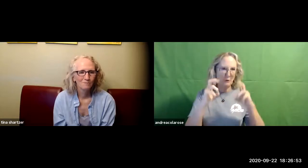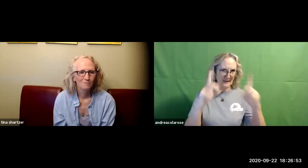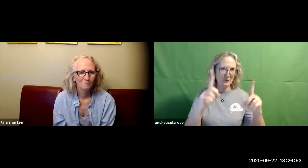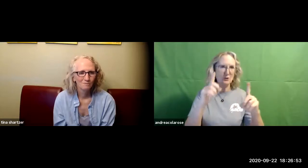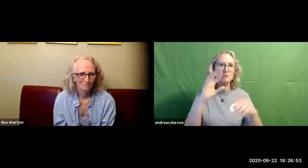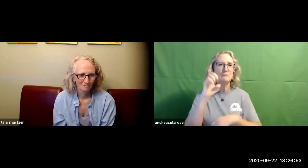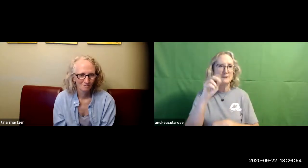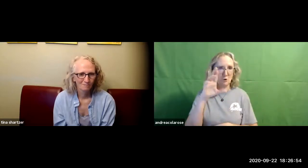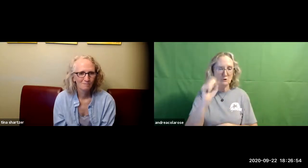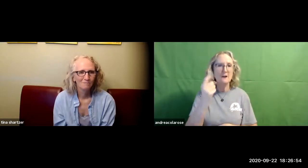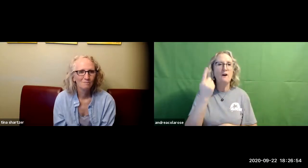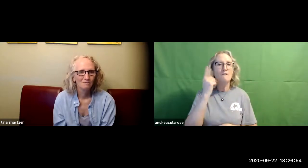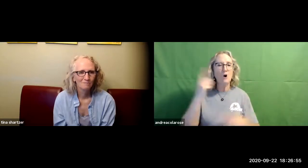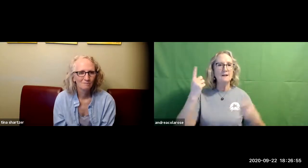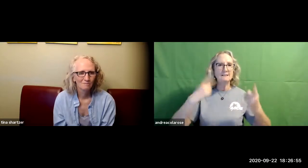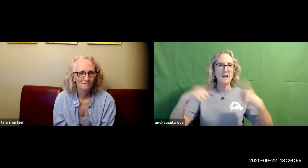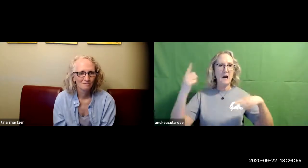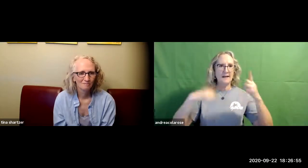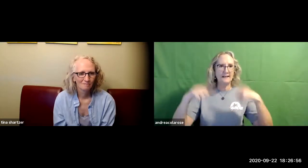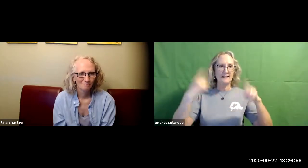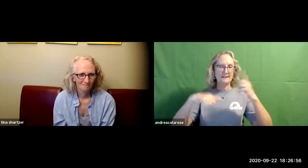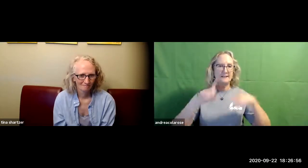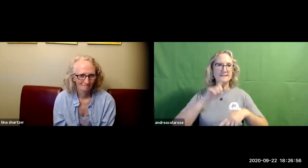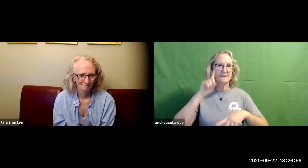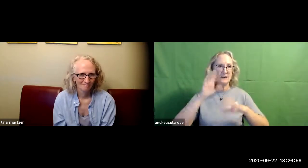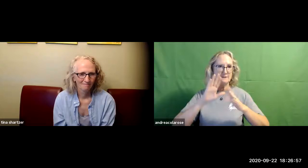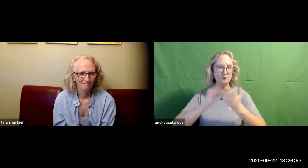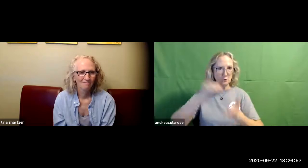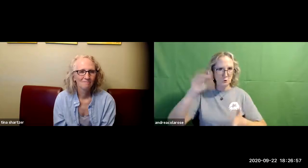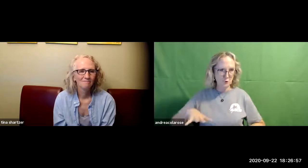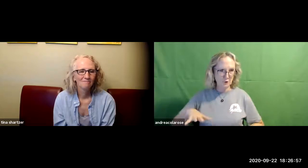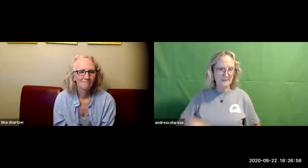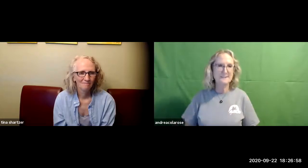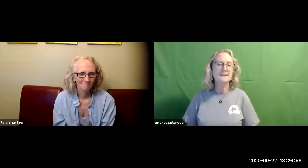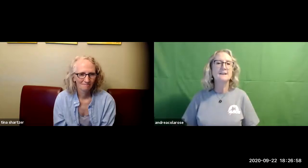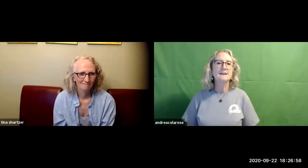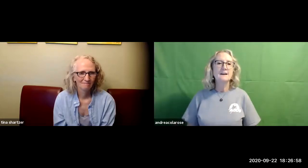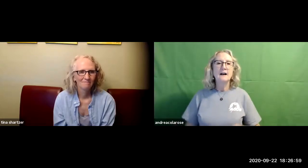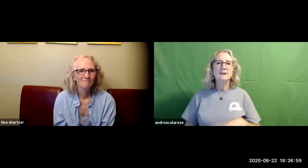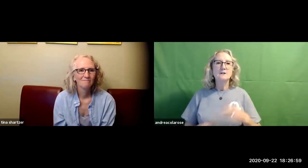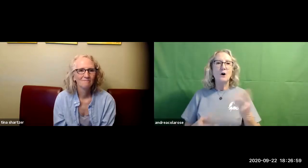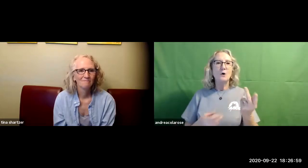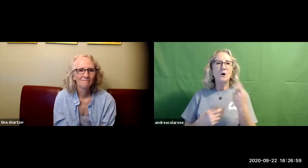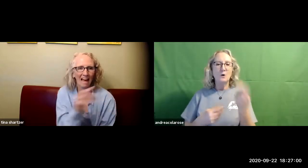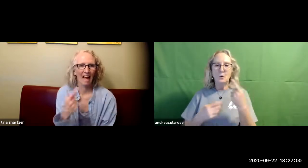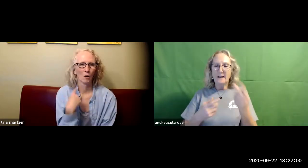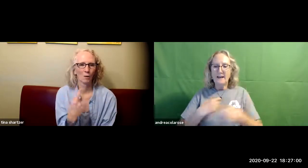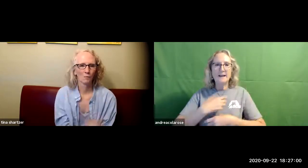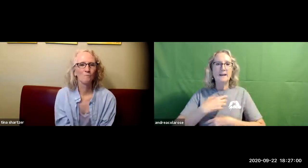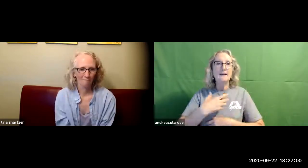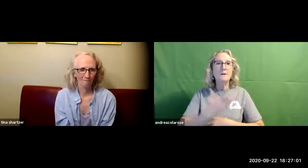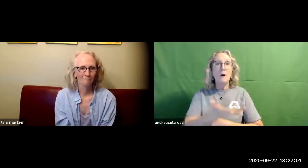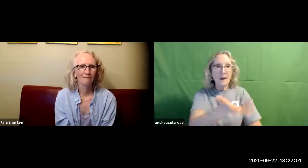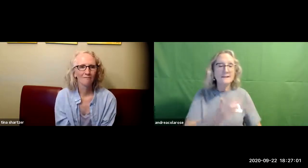accessible educational resources